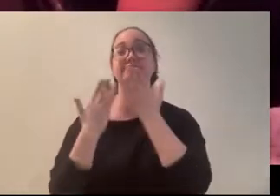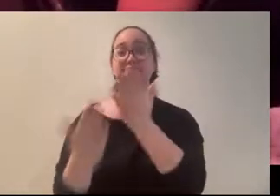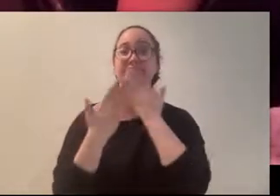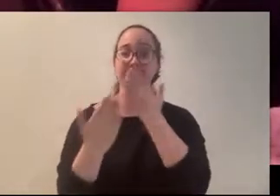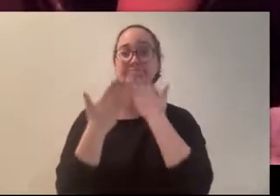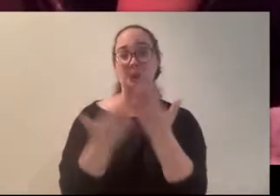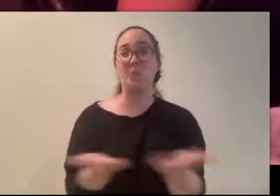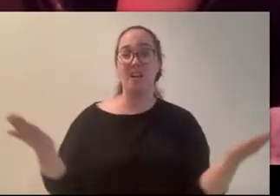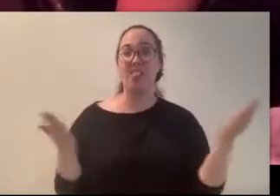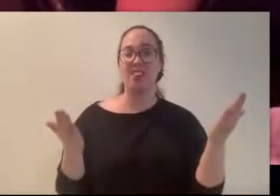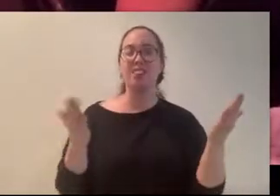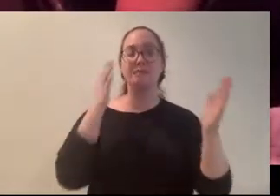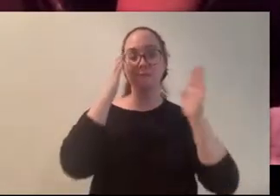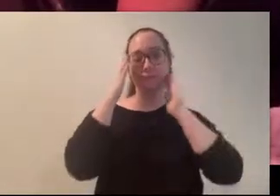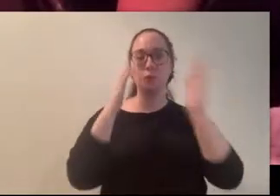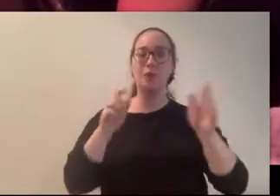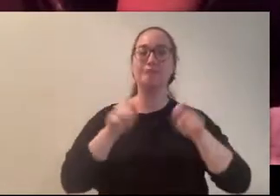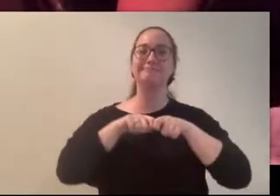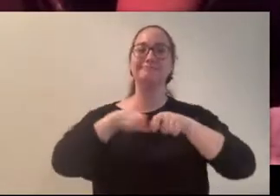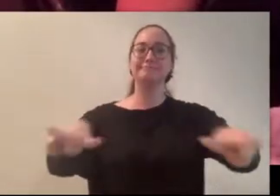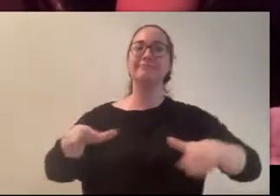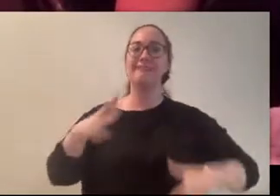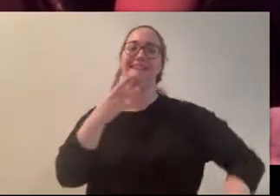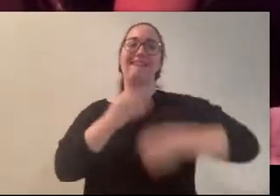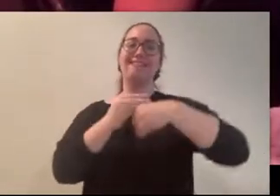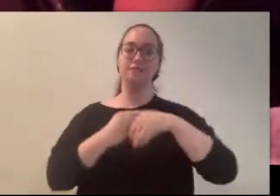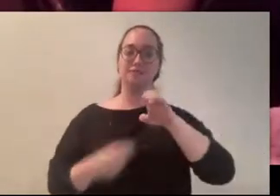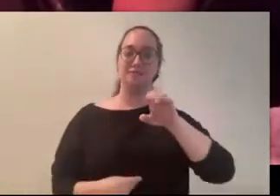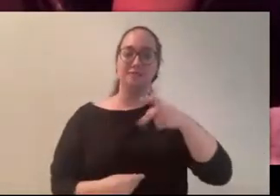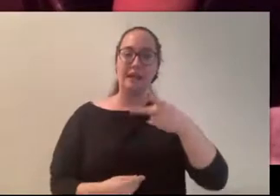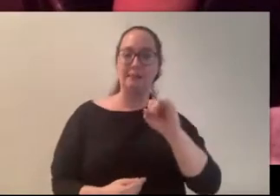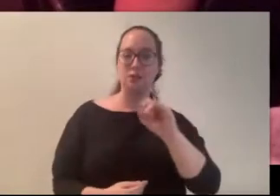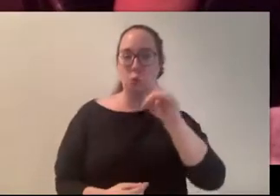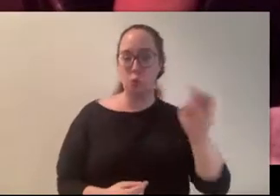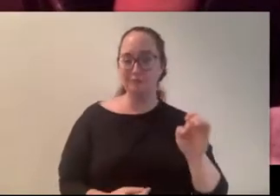a bonus episode for Labor Day weekend. It's not going to be a long one. It's just a little morsel,